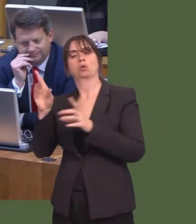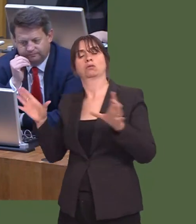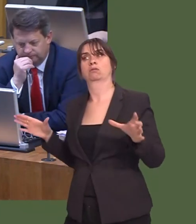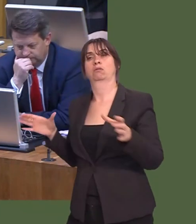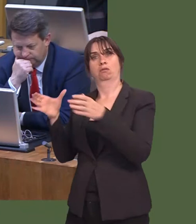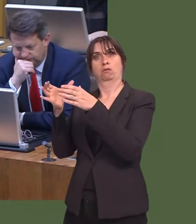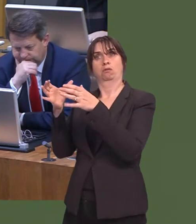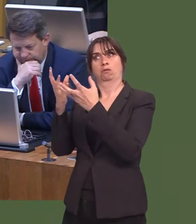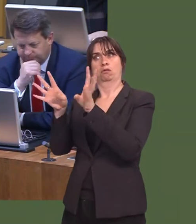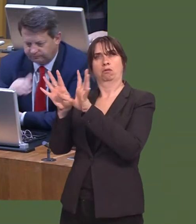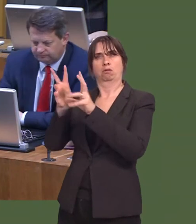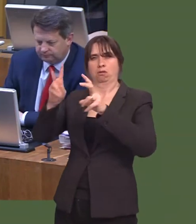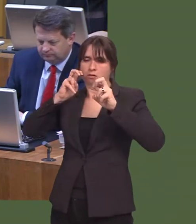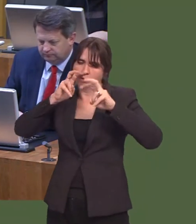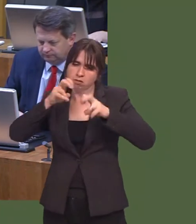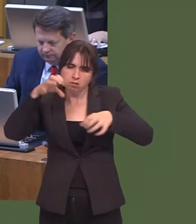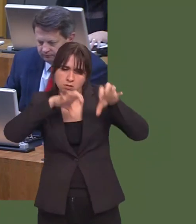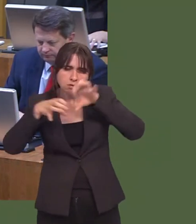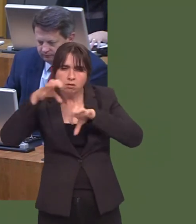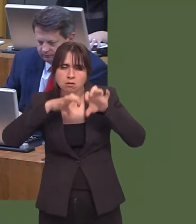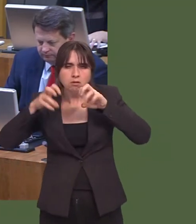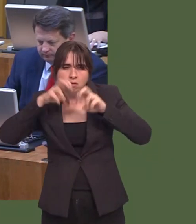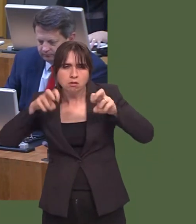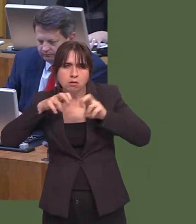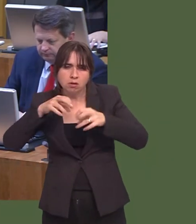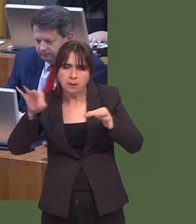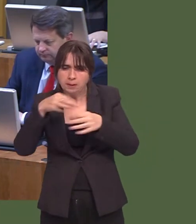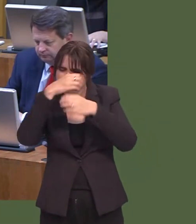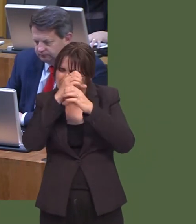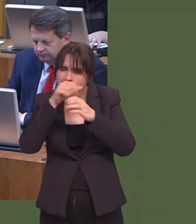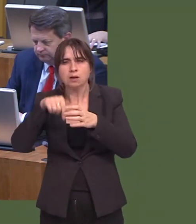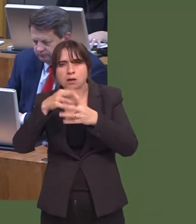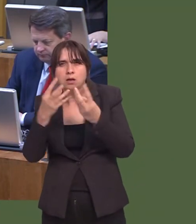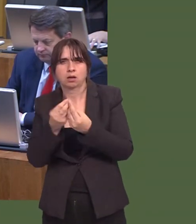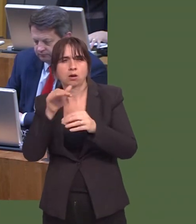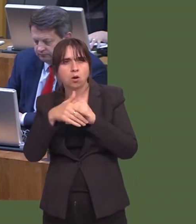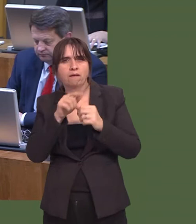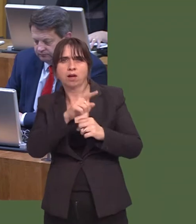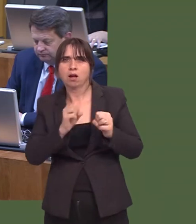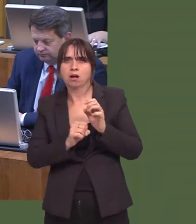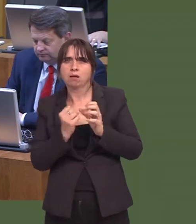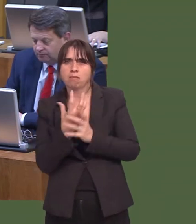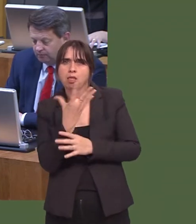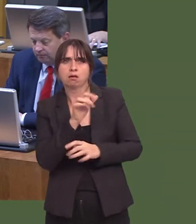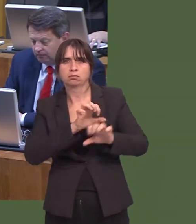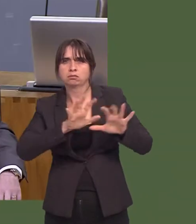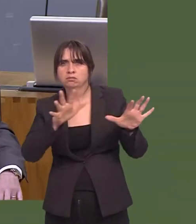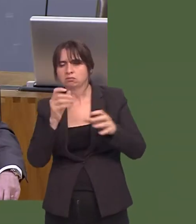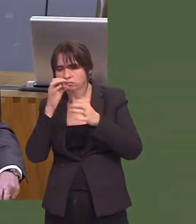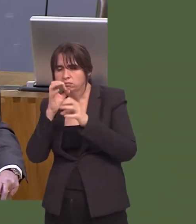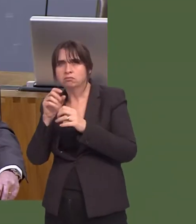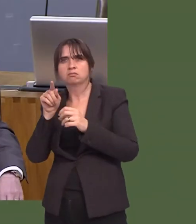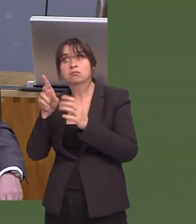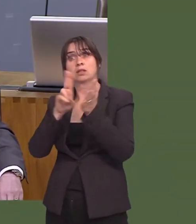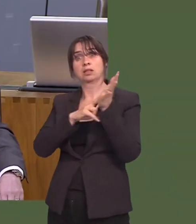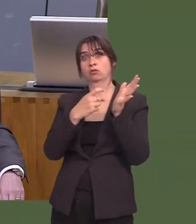So, mae yna waith yn cymryd lle, ac mae Cyfoeth Naturiol Cymru yn rhan oír gwaith hwnnw.